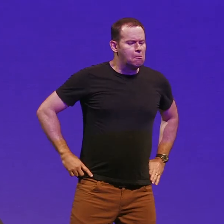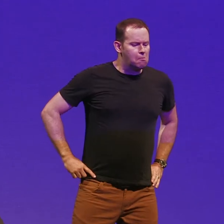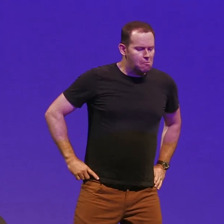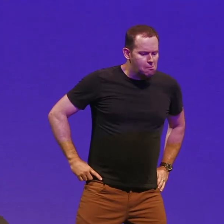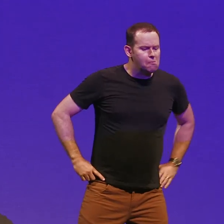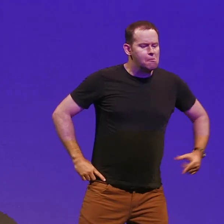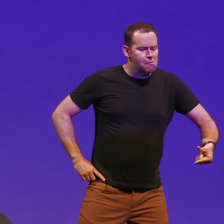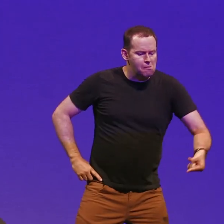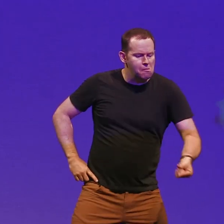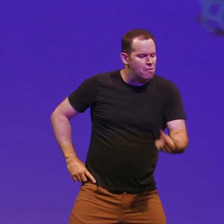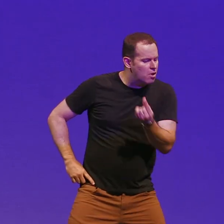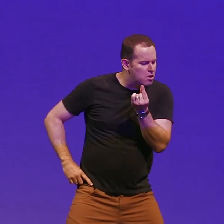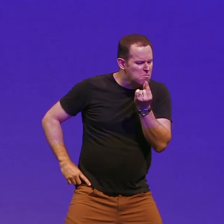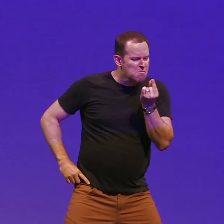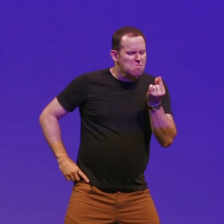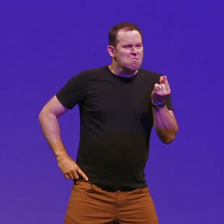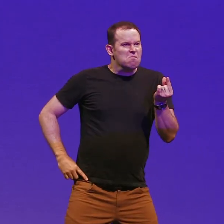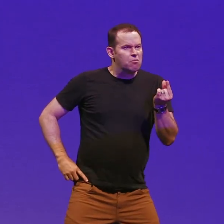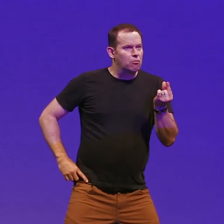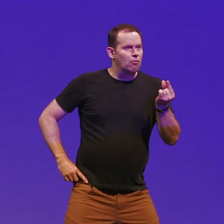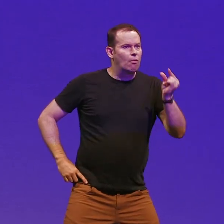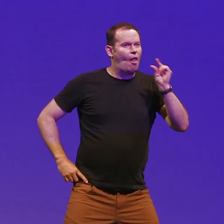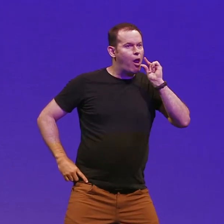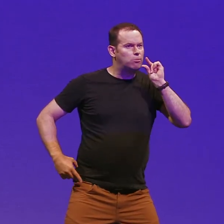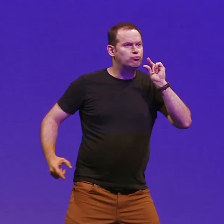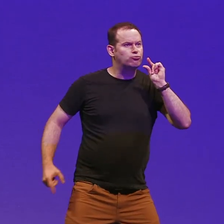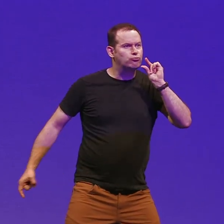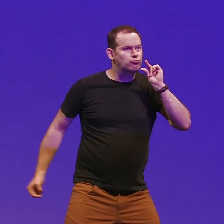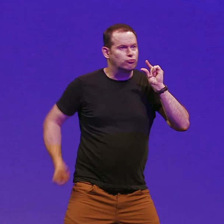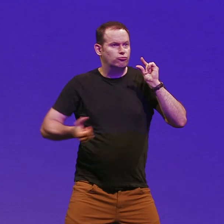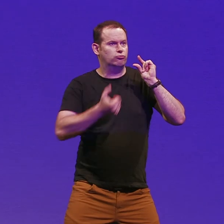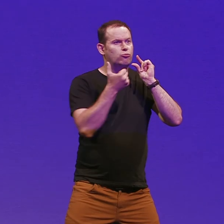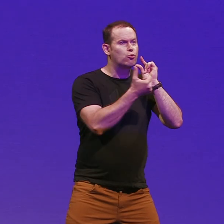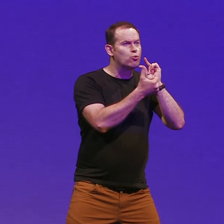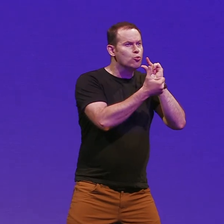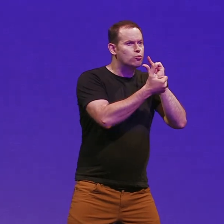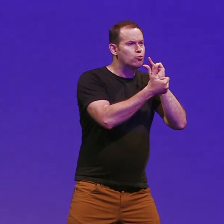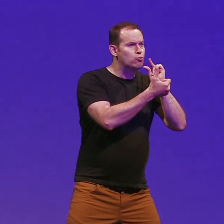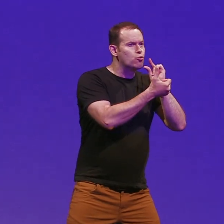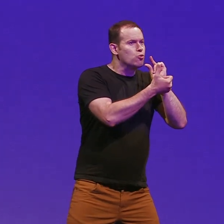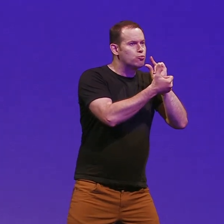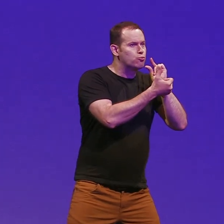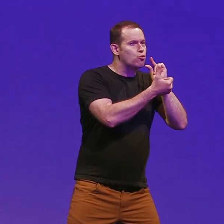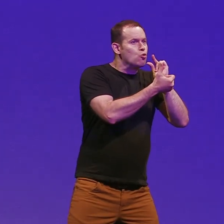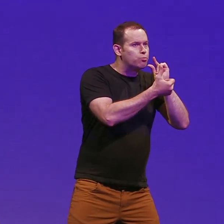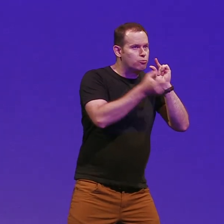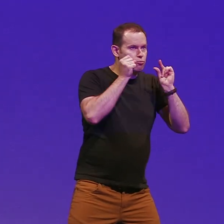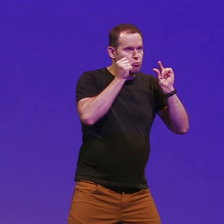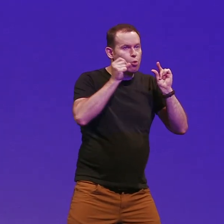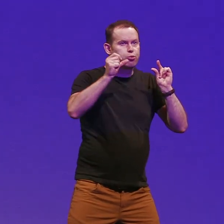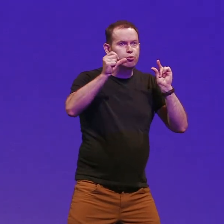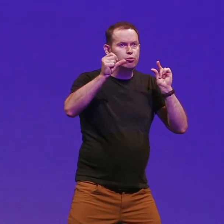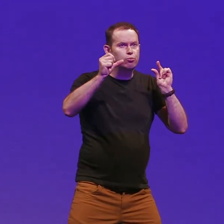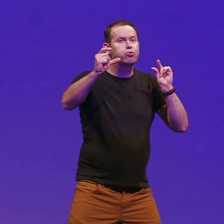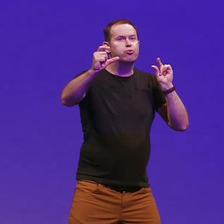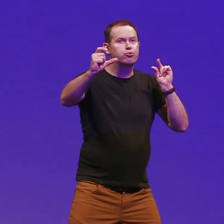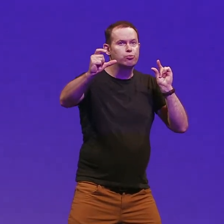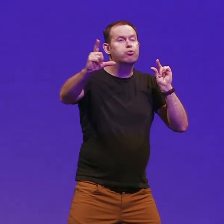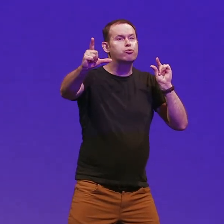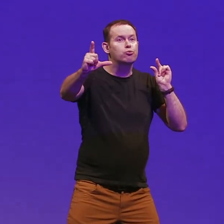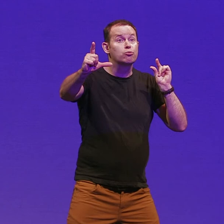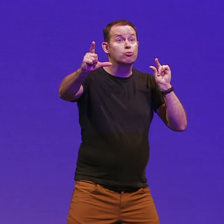the Cuban sniffs the cigar lights it indicates smoke from cigar and then